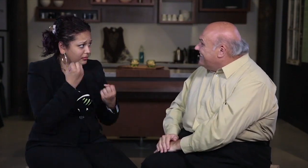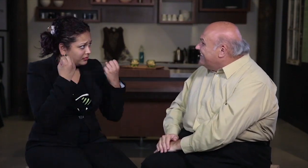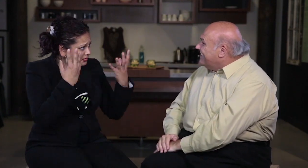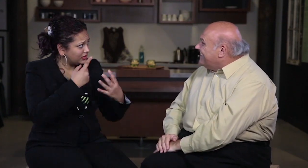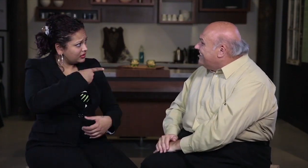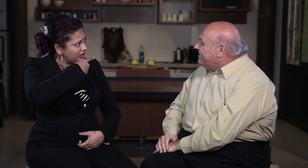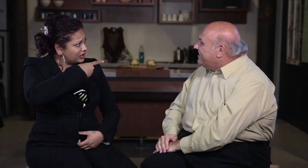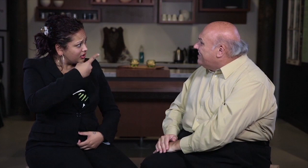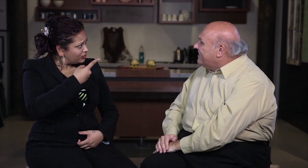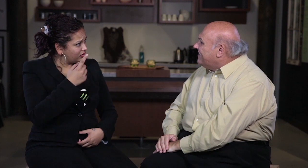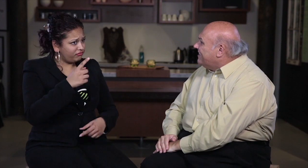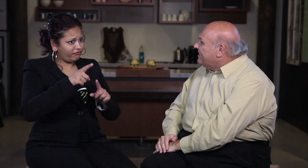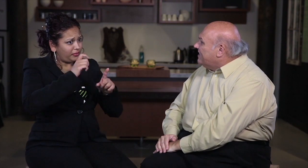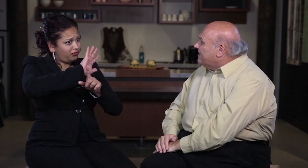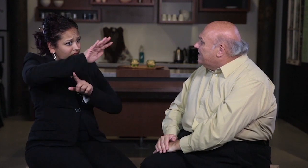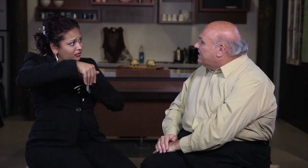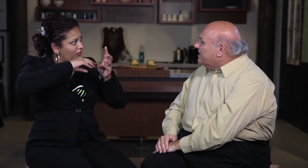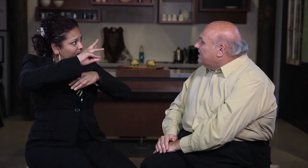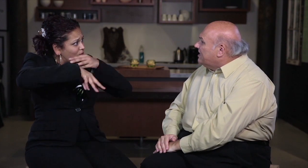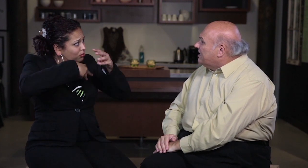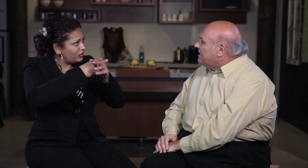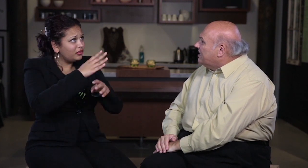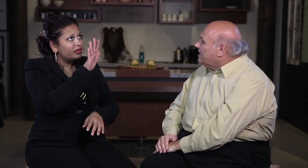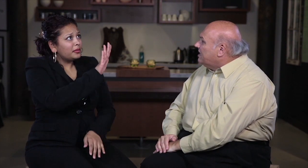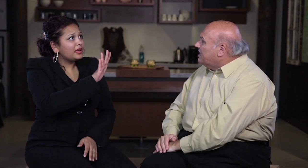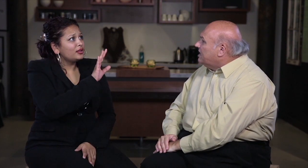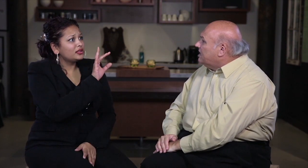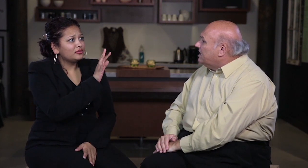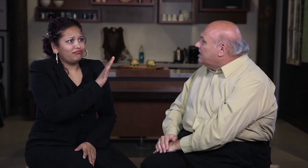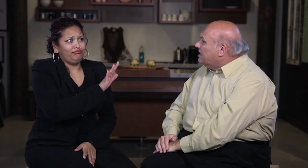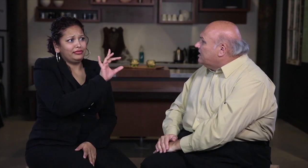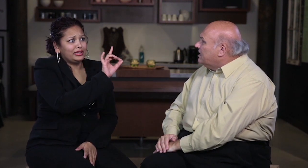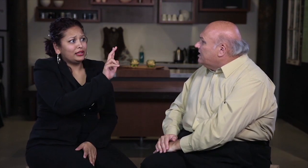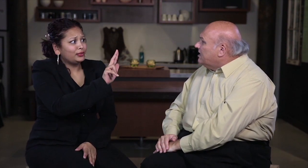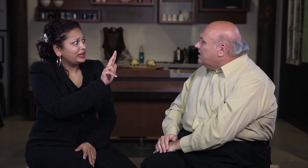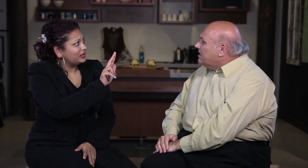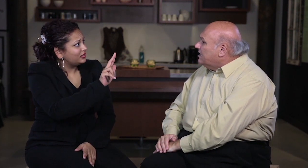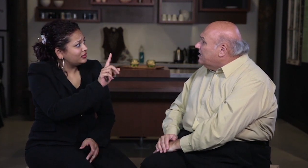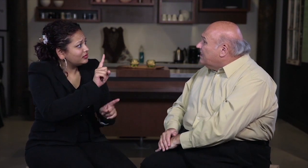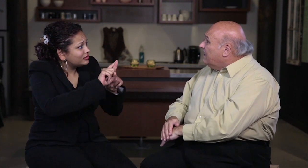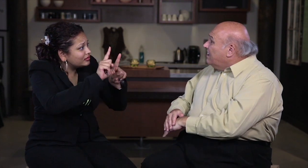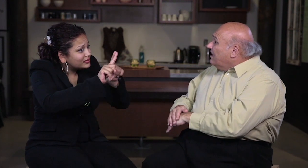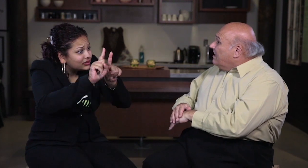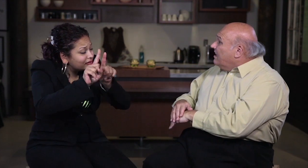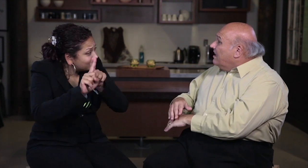at SIGNS? Yes! We are getting a lot of hearing customers even from other countries, at last count